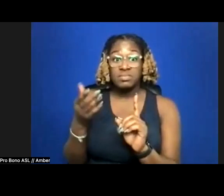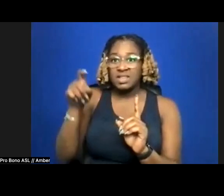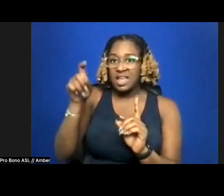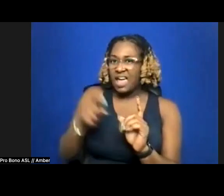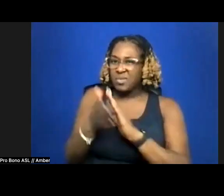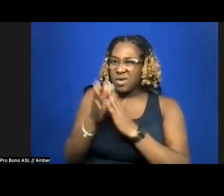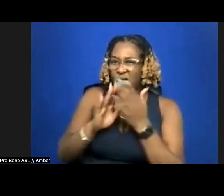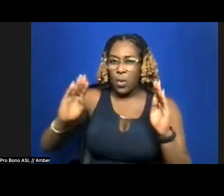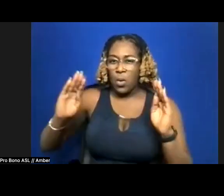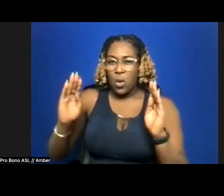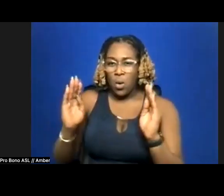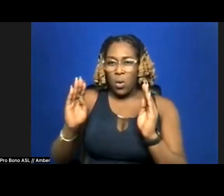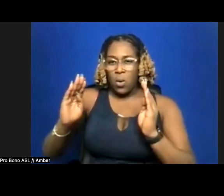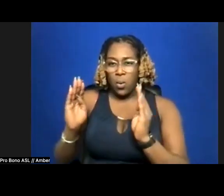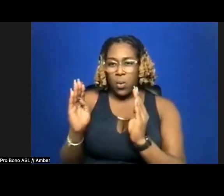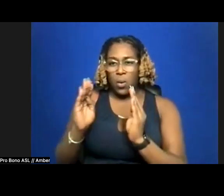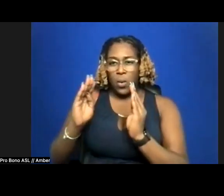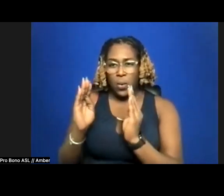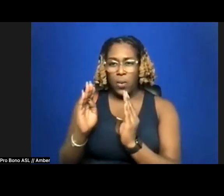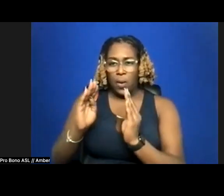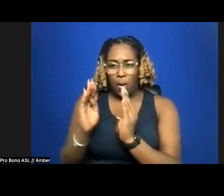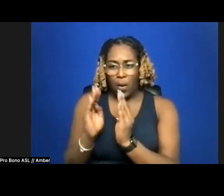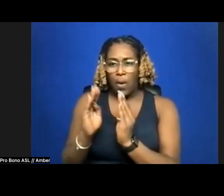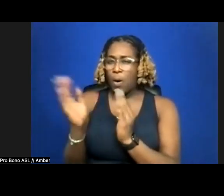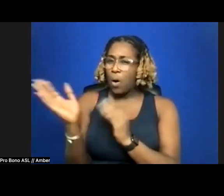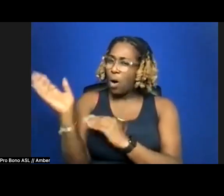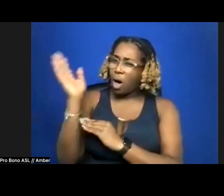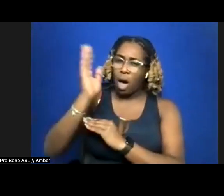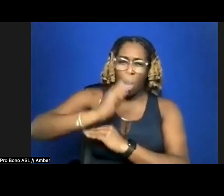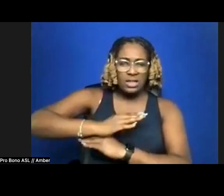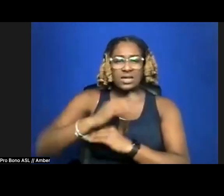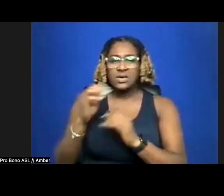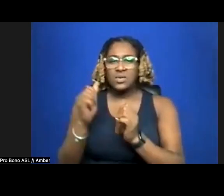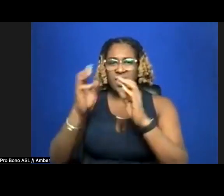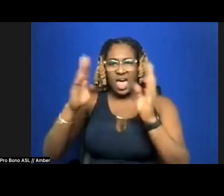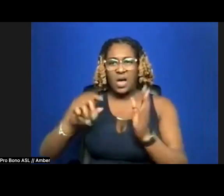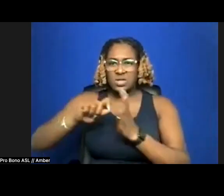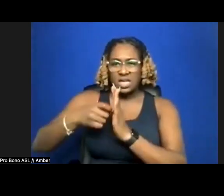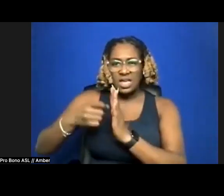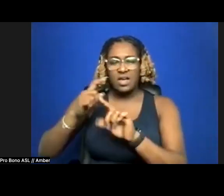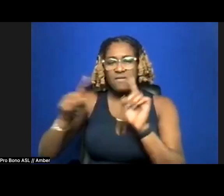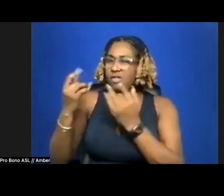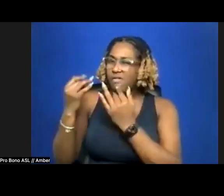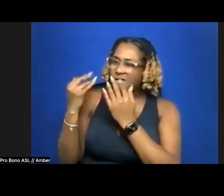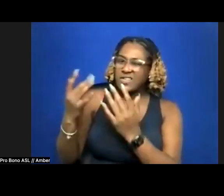so chiseled all day at my wrists with a house key till the welts inflamed, a field of poppies